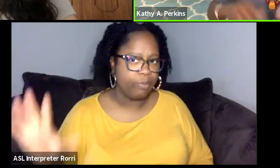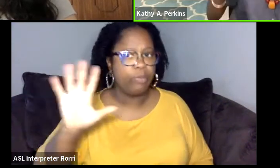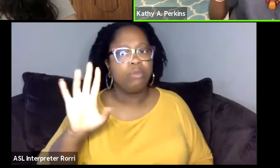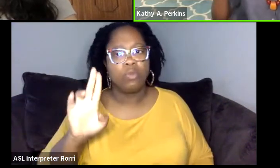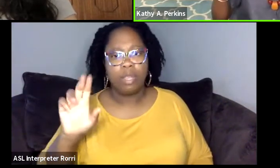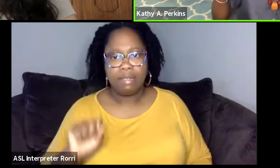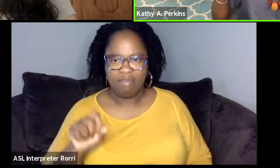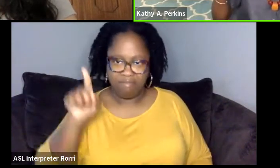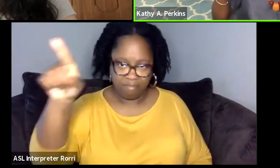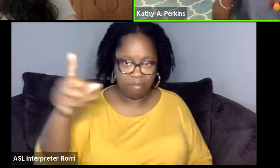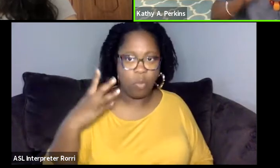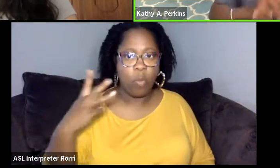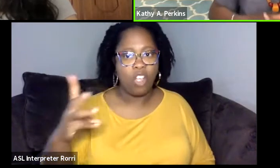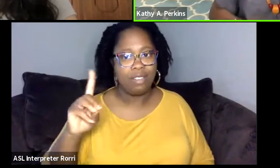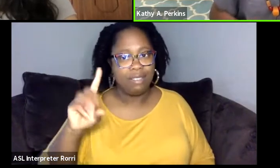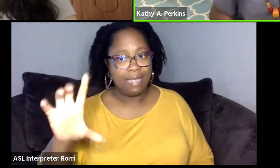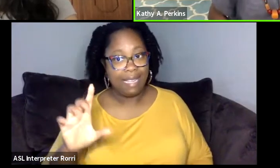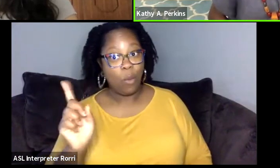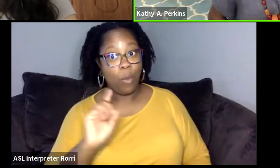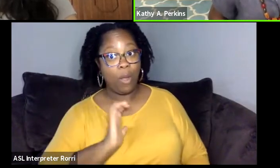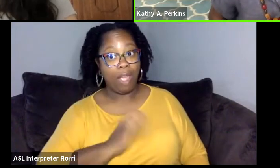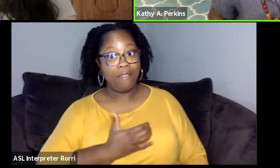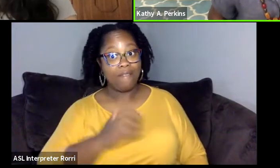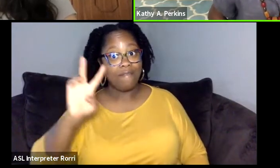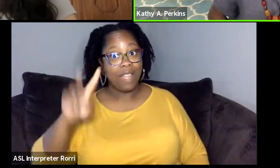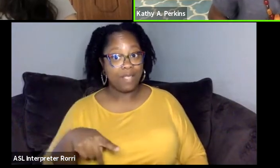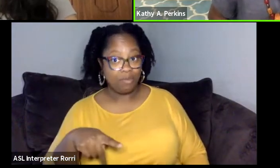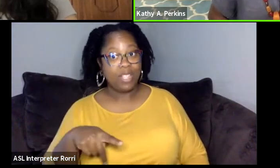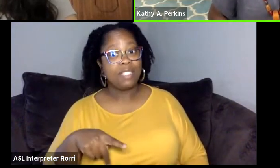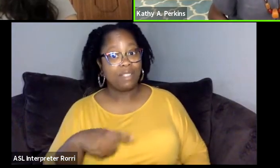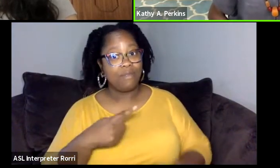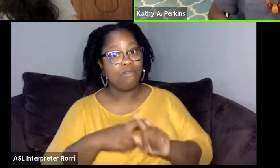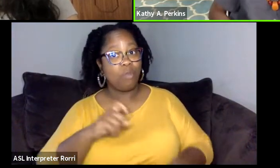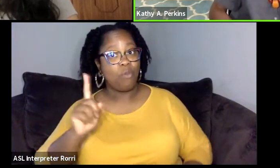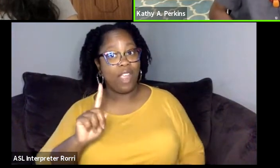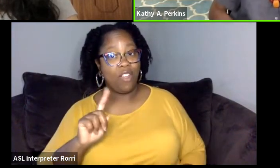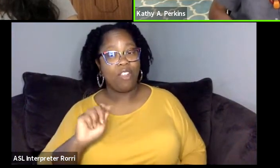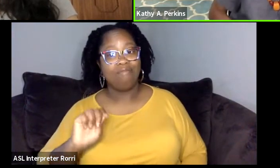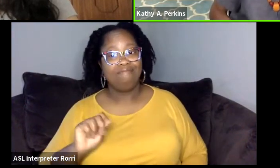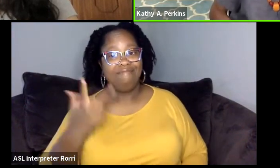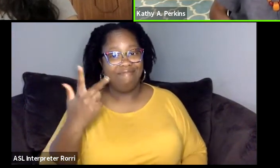It's where our vice president is from, Kamala Harris, you know, Vice President Kamala Harris.